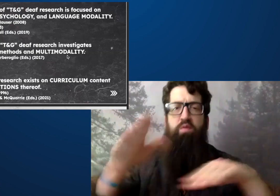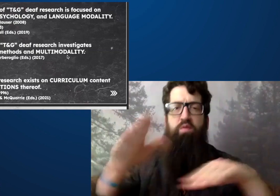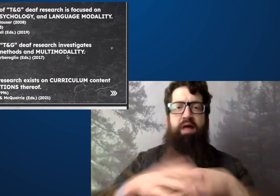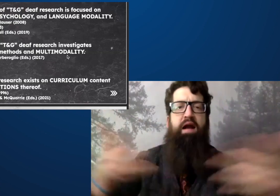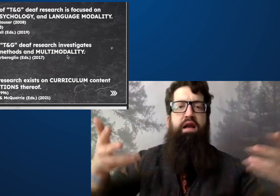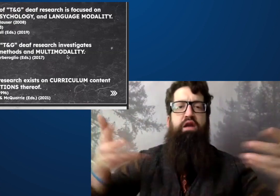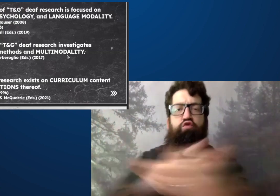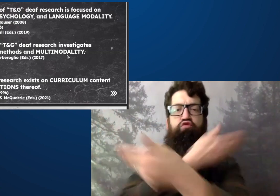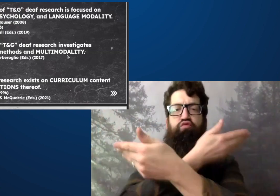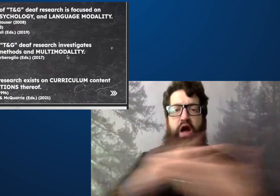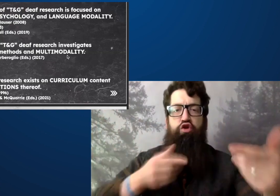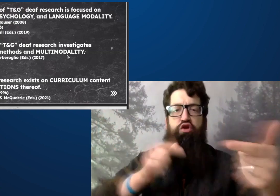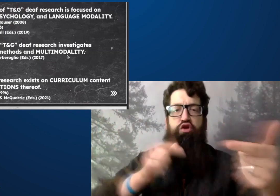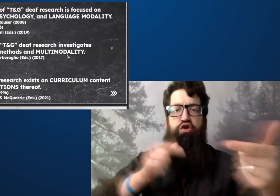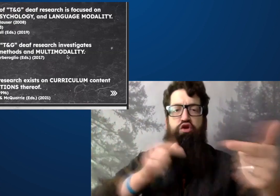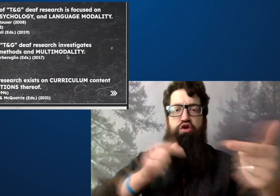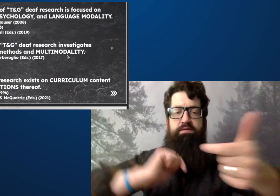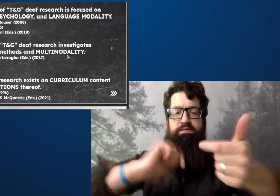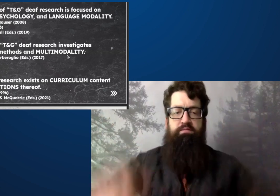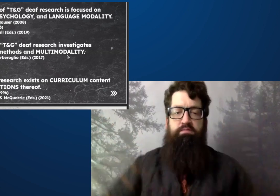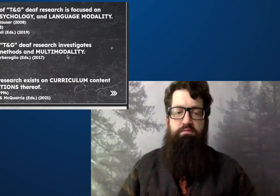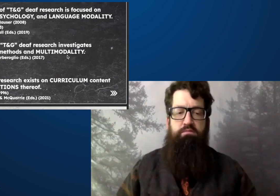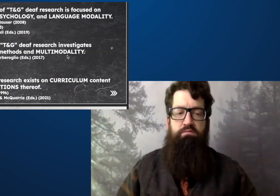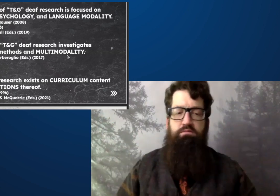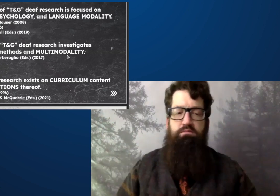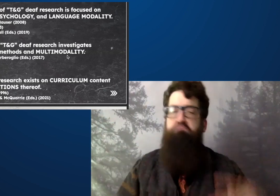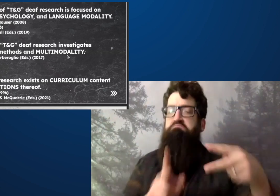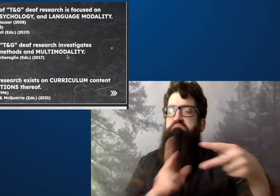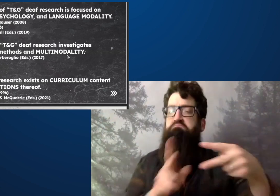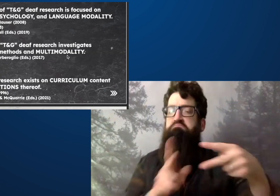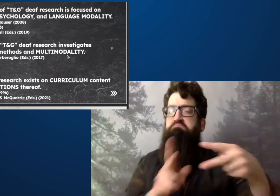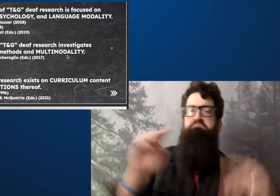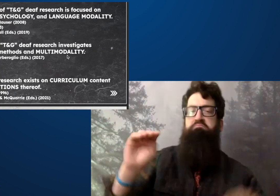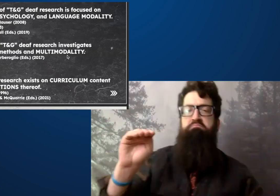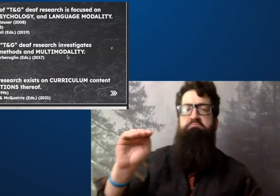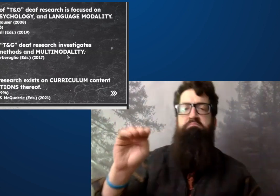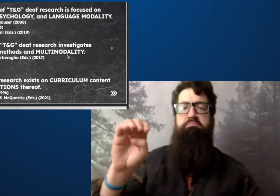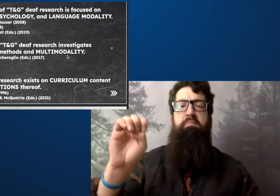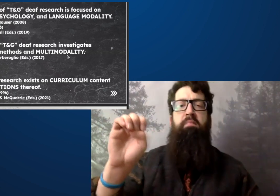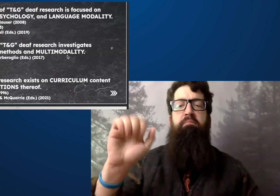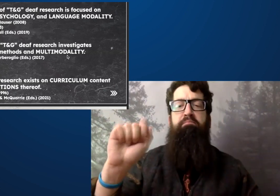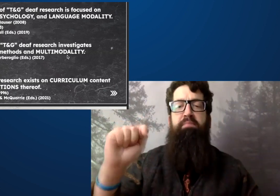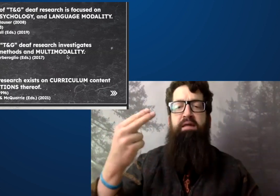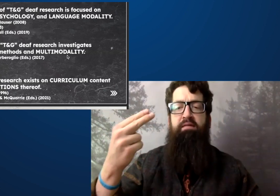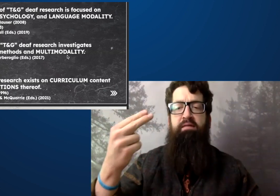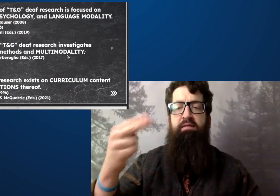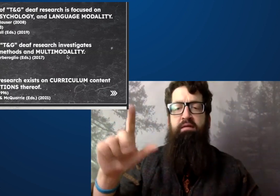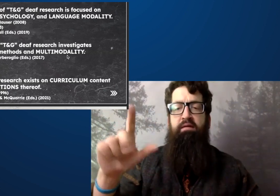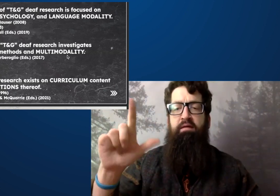research exists in curriculum content with interactions.